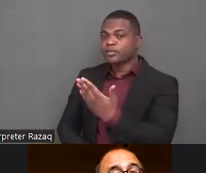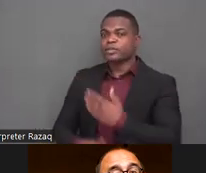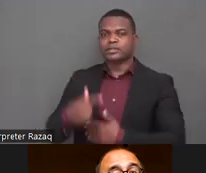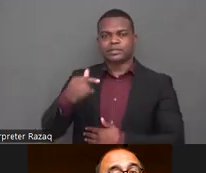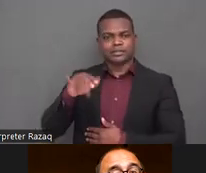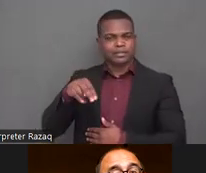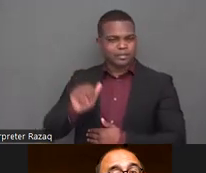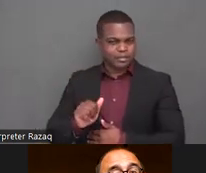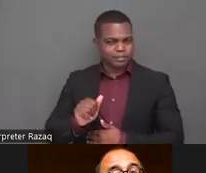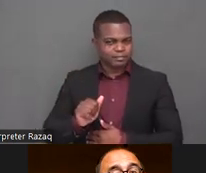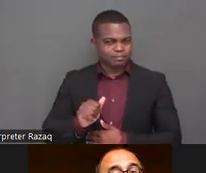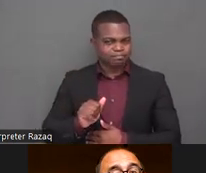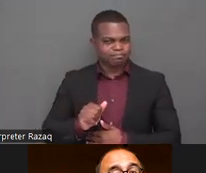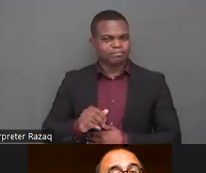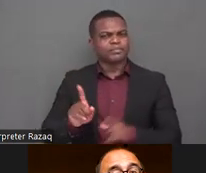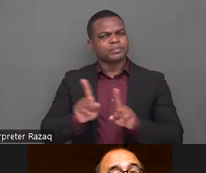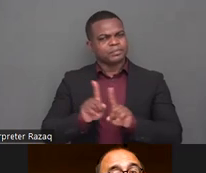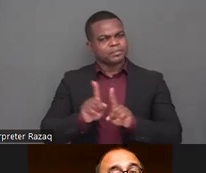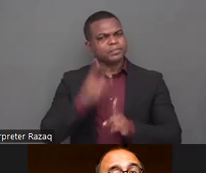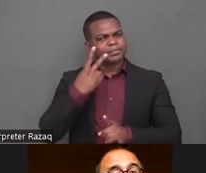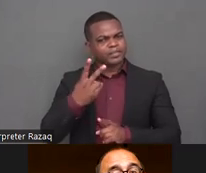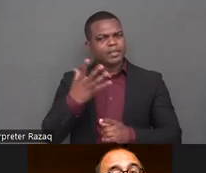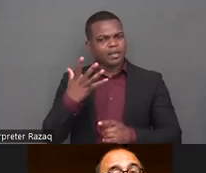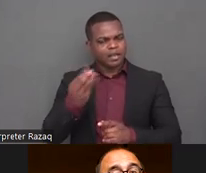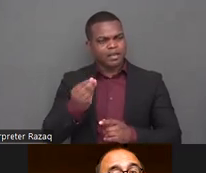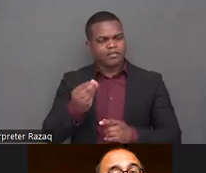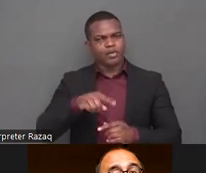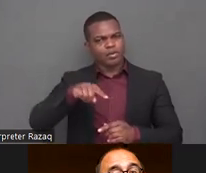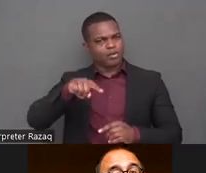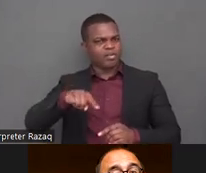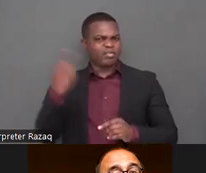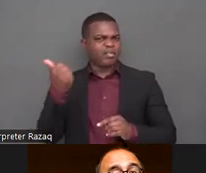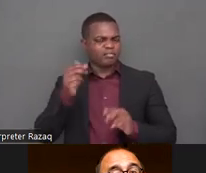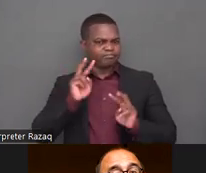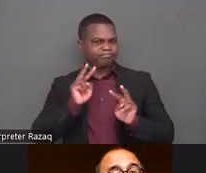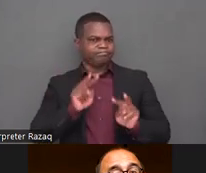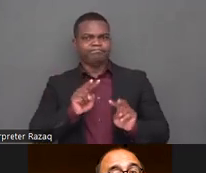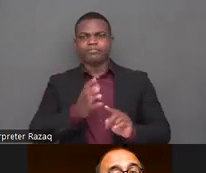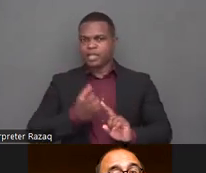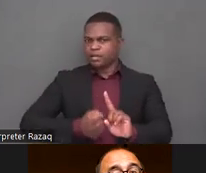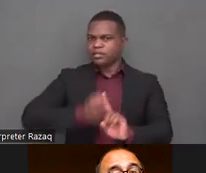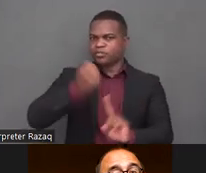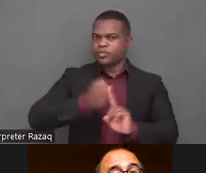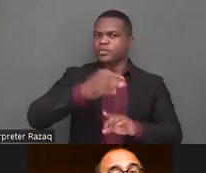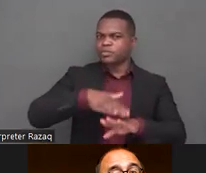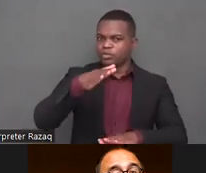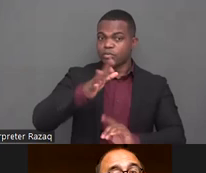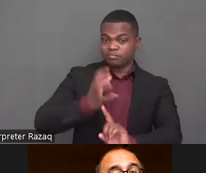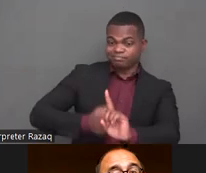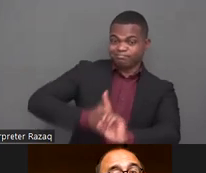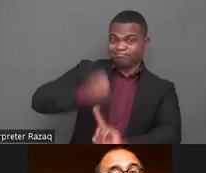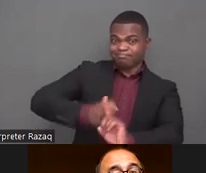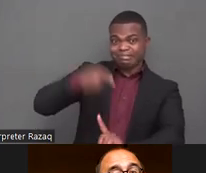community inclusion works then the framework of law will change for persons with disabilities